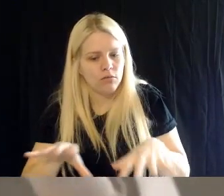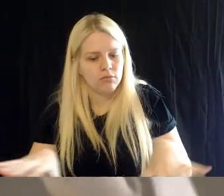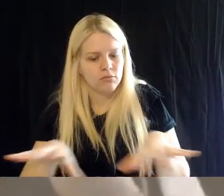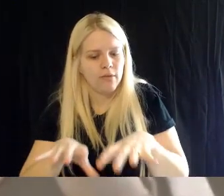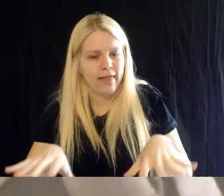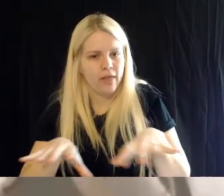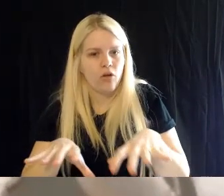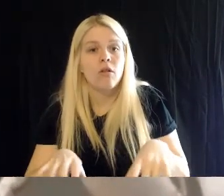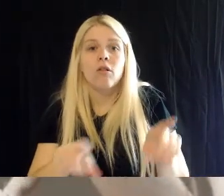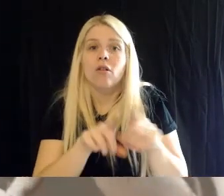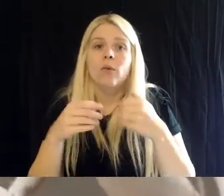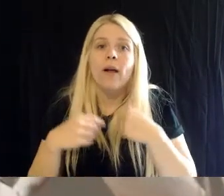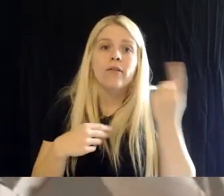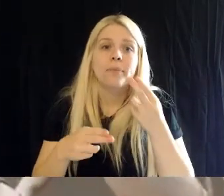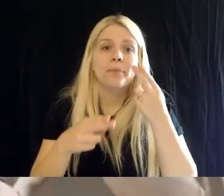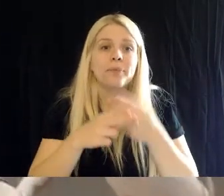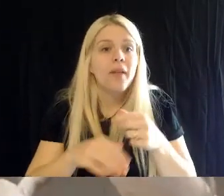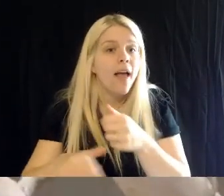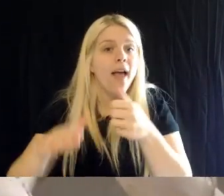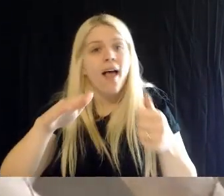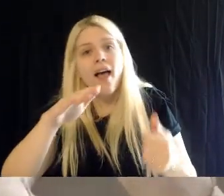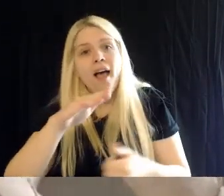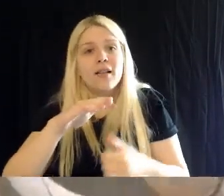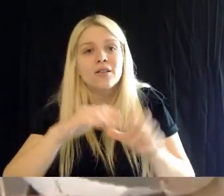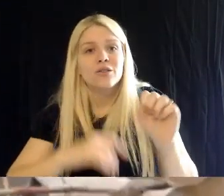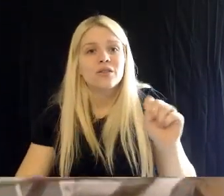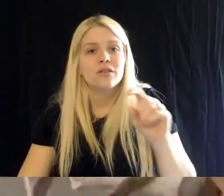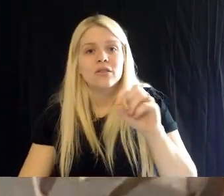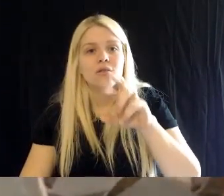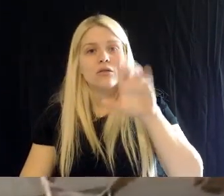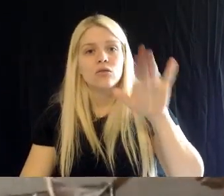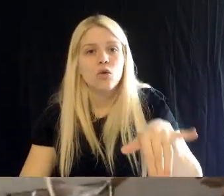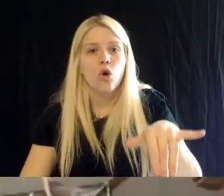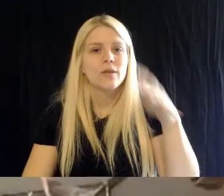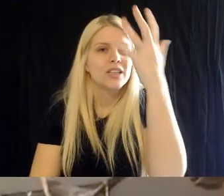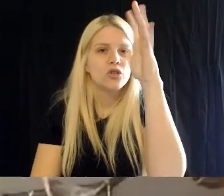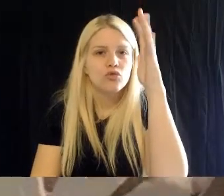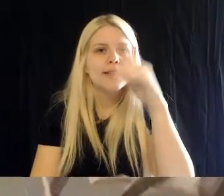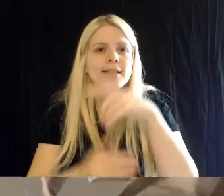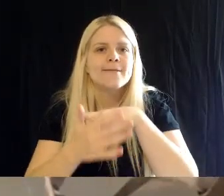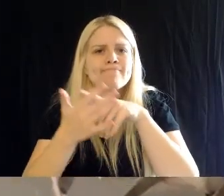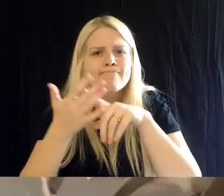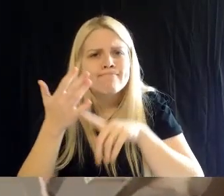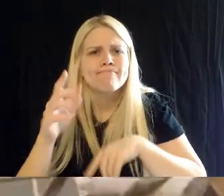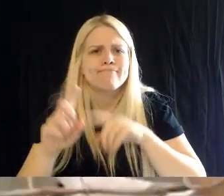trees- and we have some smaller ficus trees a few dracaenas, some fiddle leaf fig,